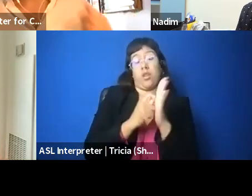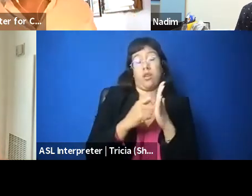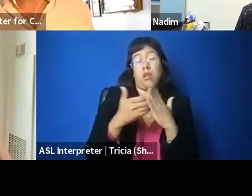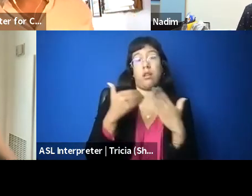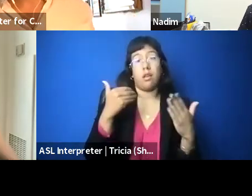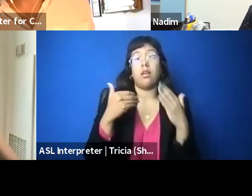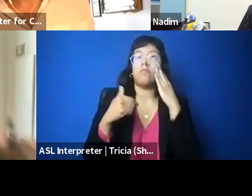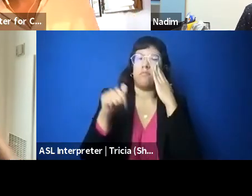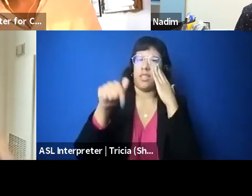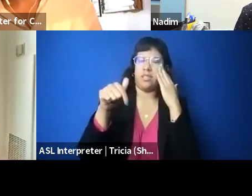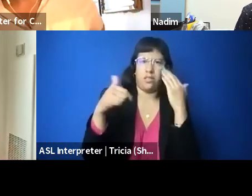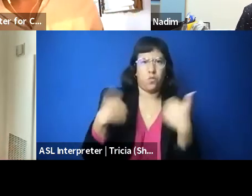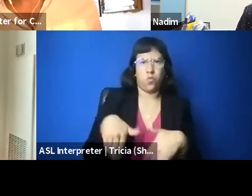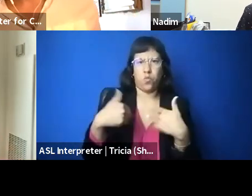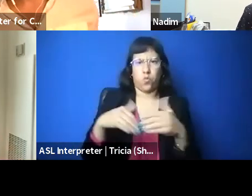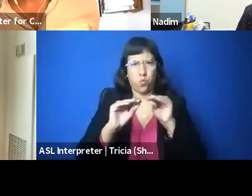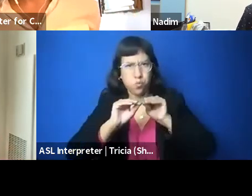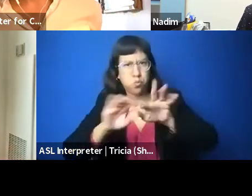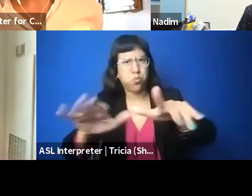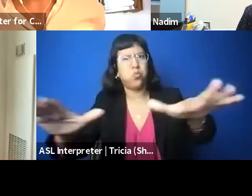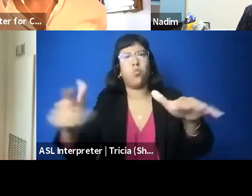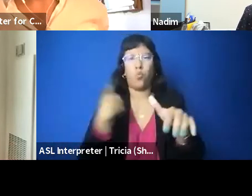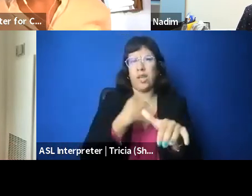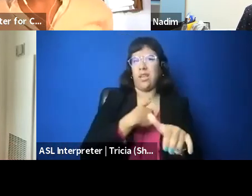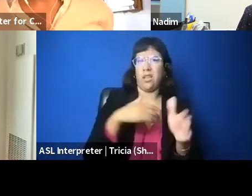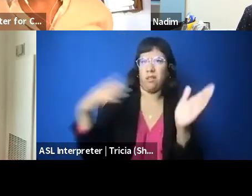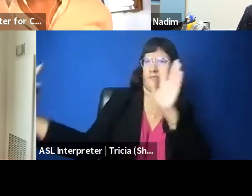we raised the voice and we were more vocal than the usual